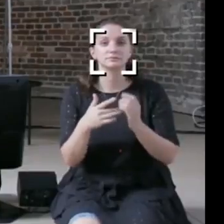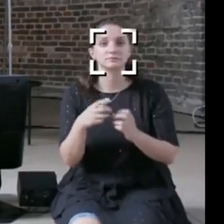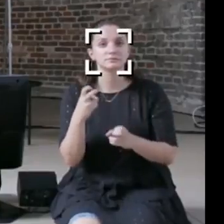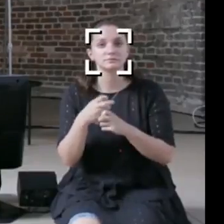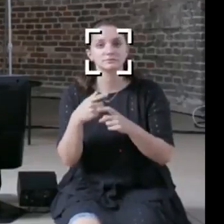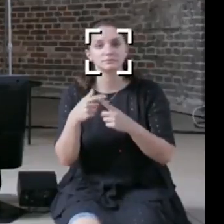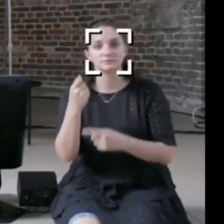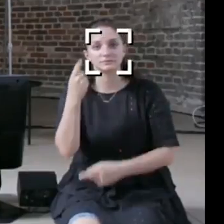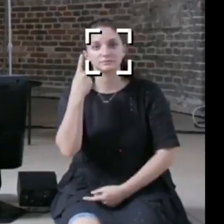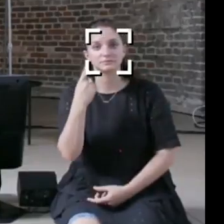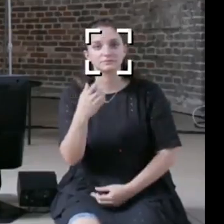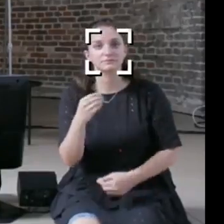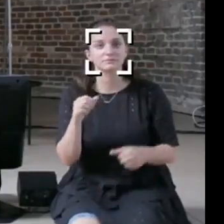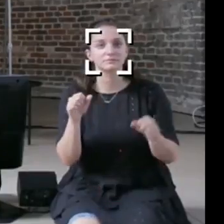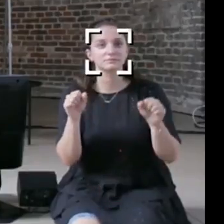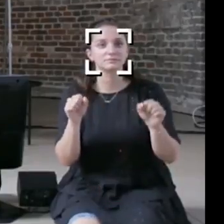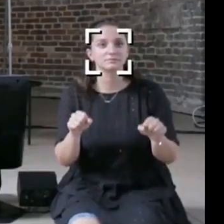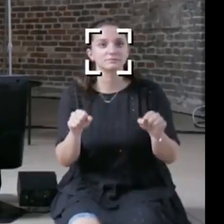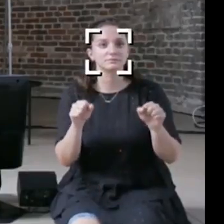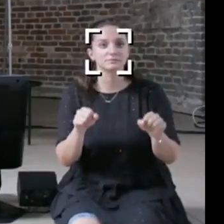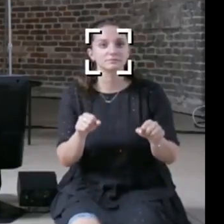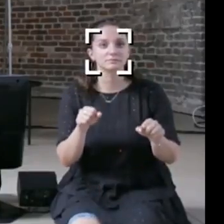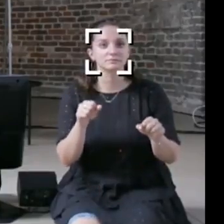about progress and the possibilities of going forward, and there's a lot of things that